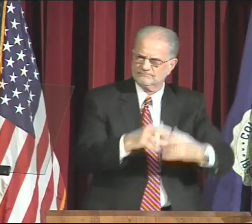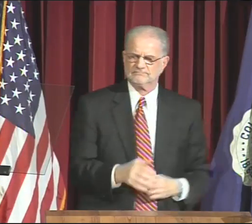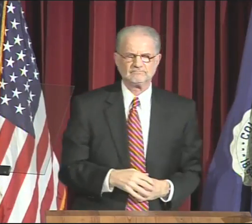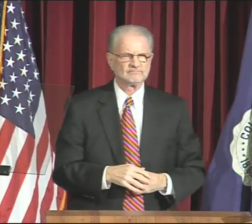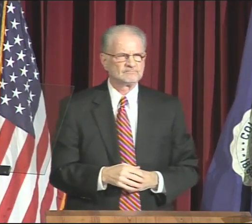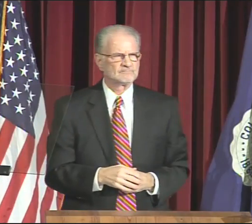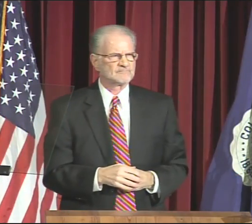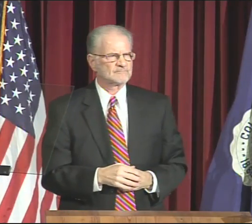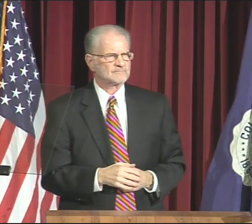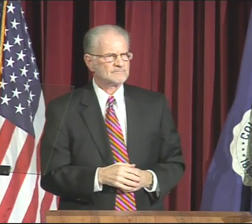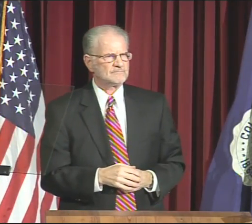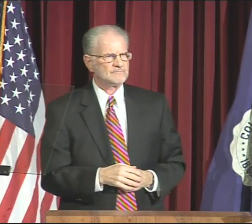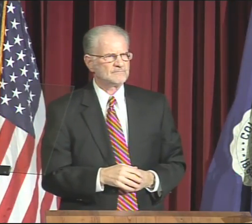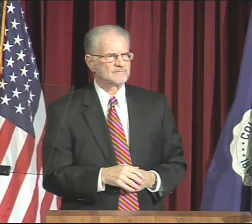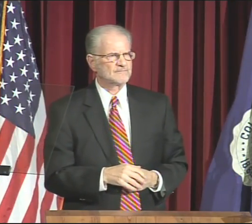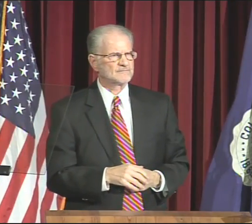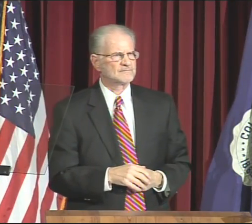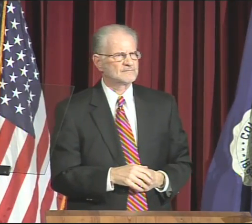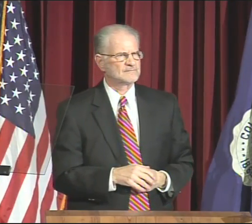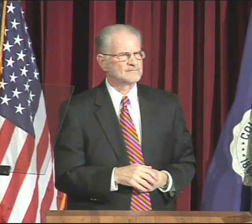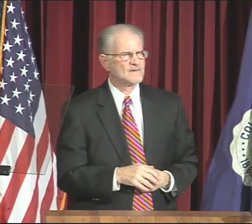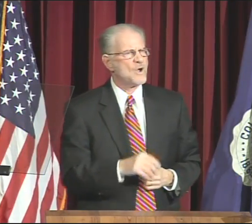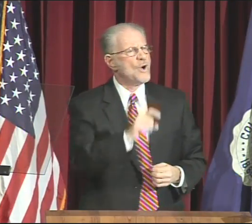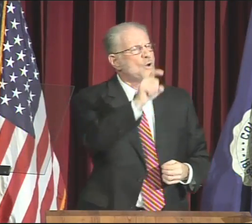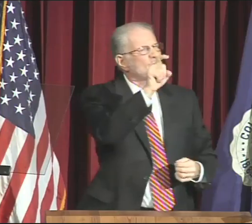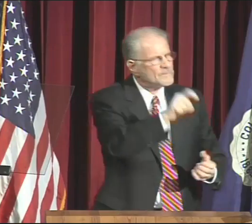between our mission and our strategic plan.